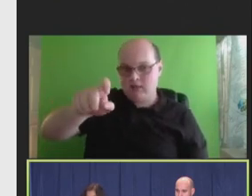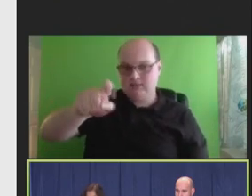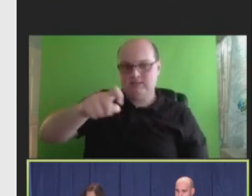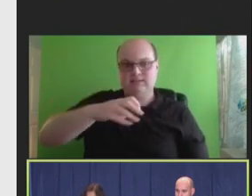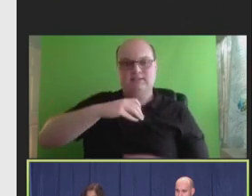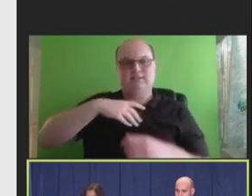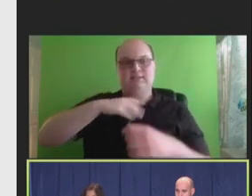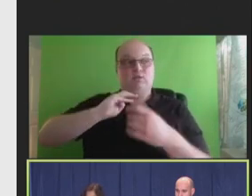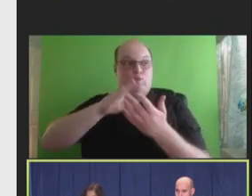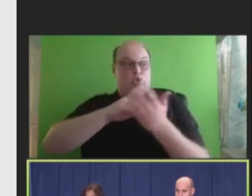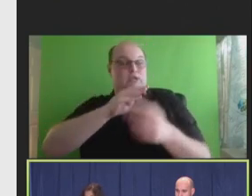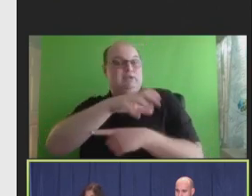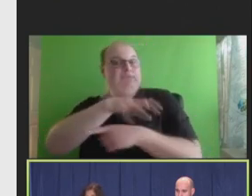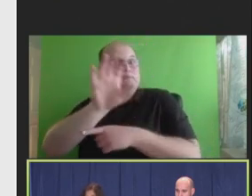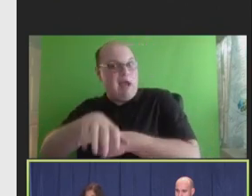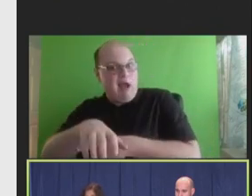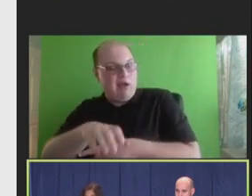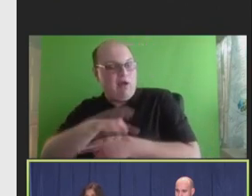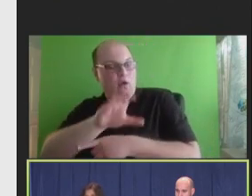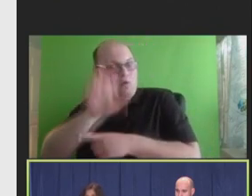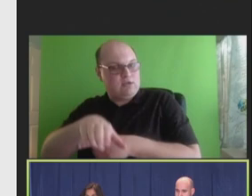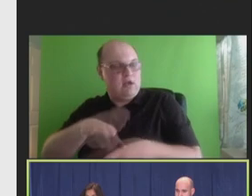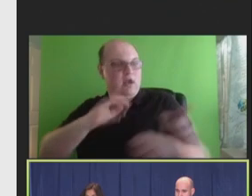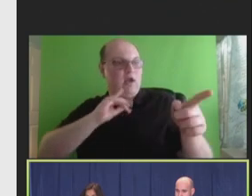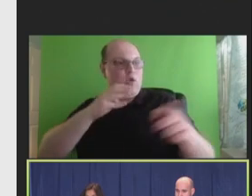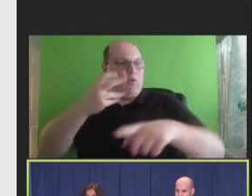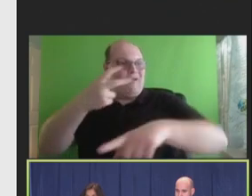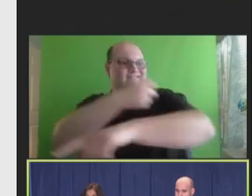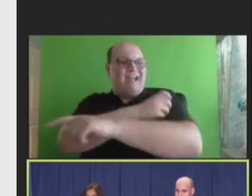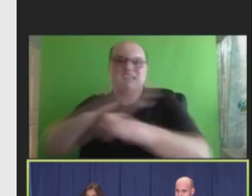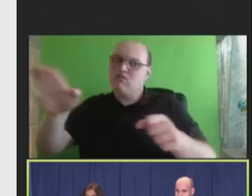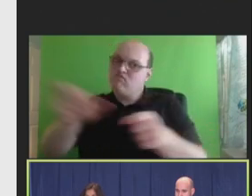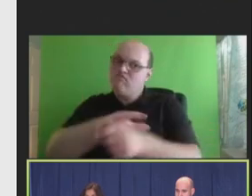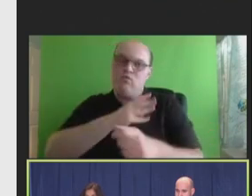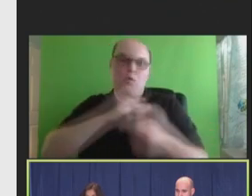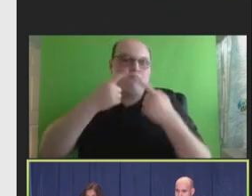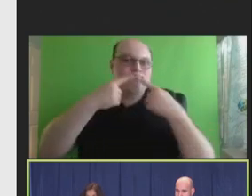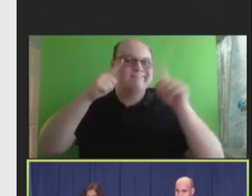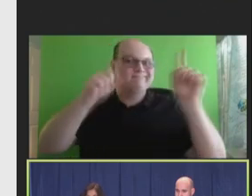of Chicago and others that vaccine is not 100 percent effective preventing clinical